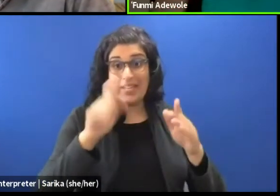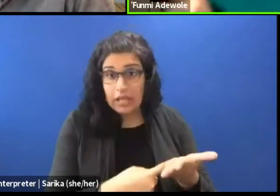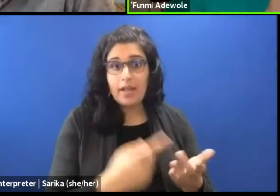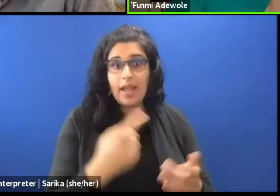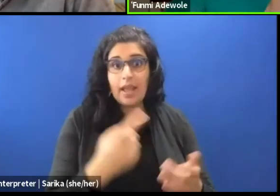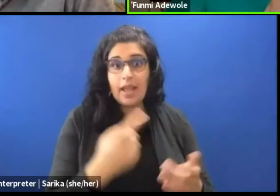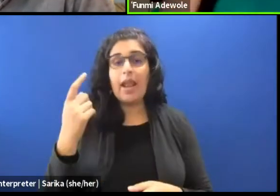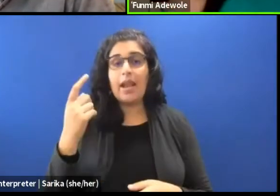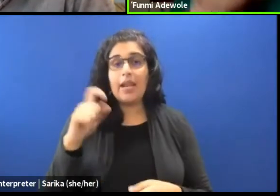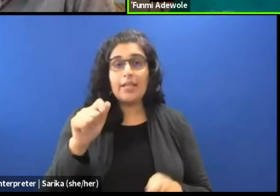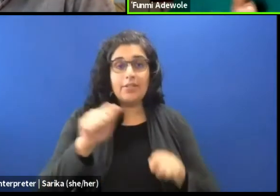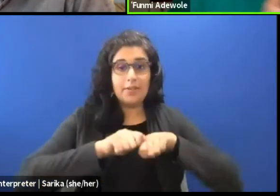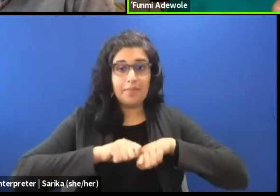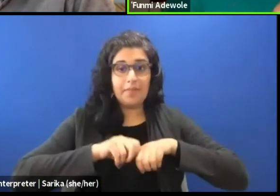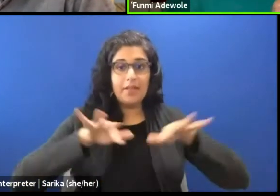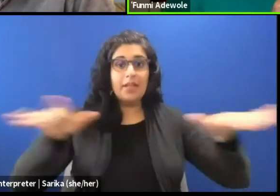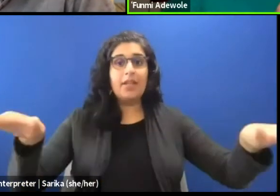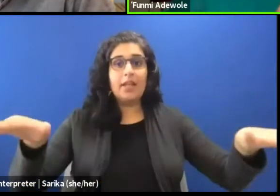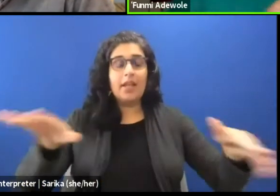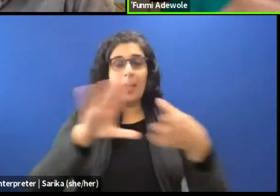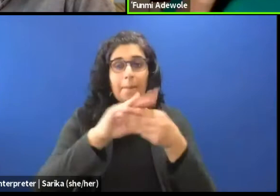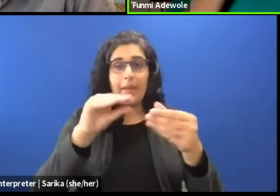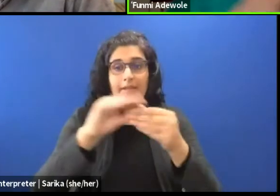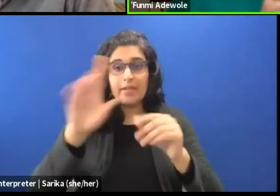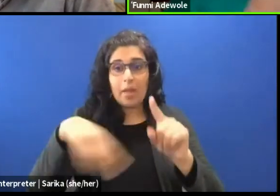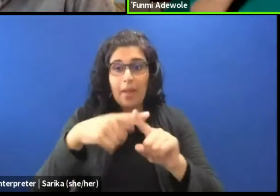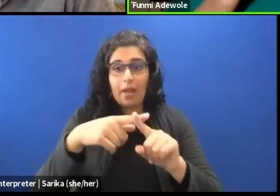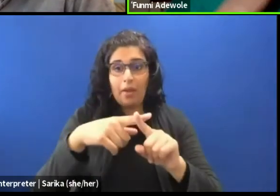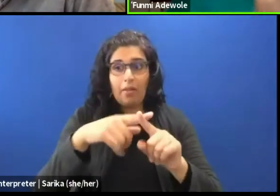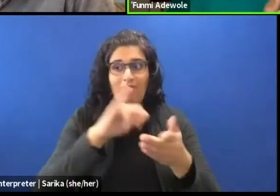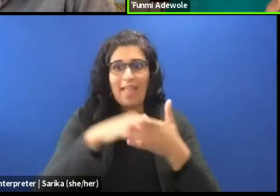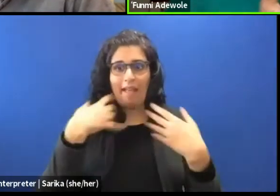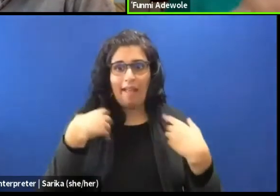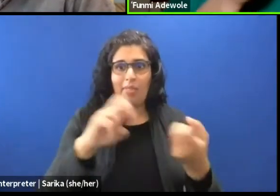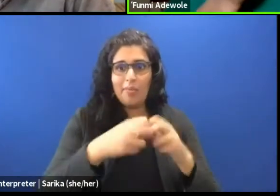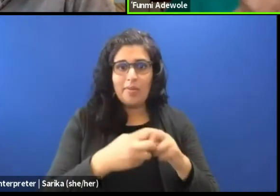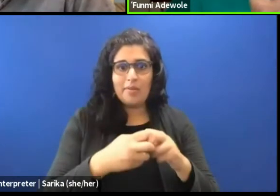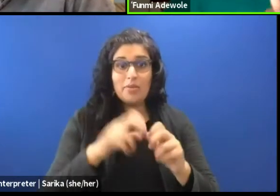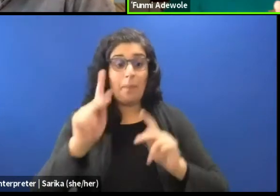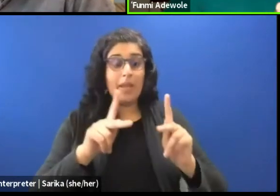and send out certain messages about it and people relate to development.